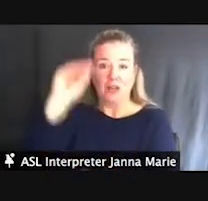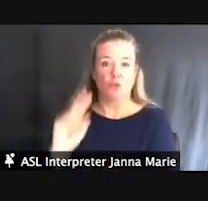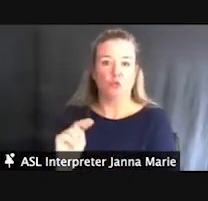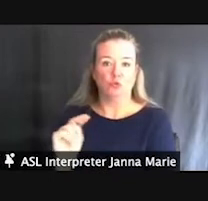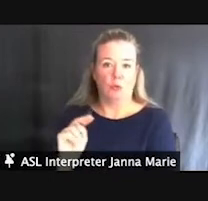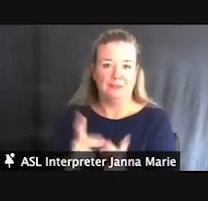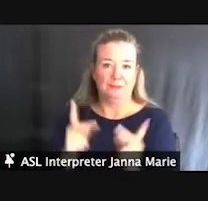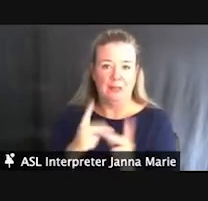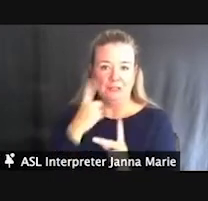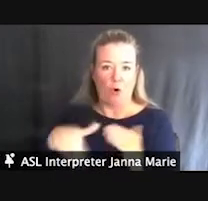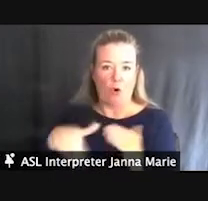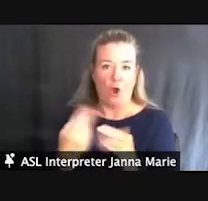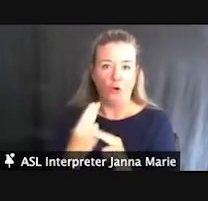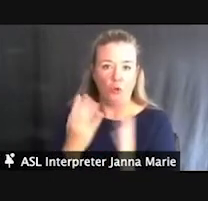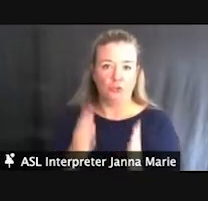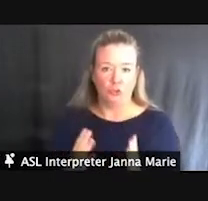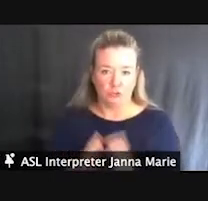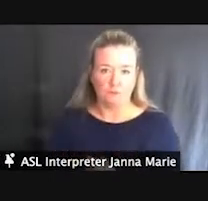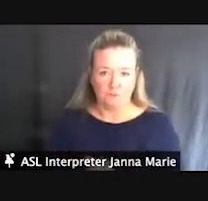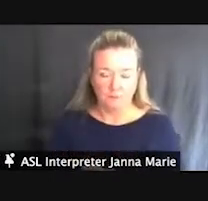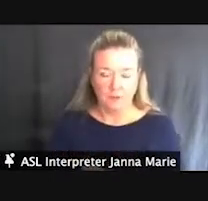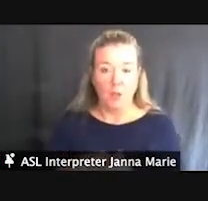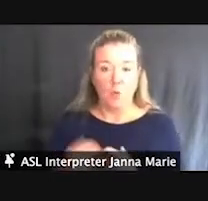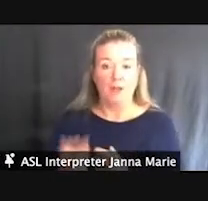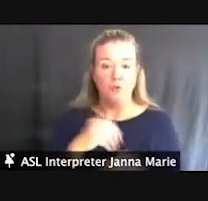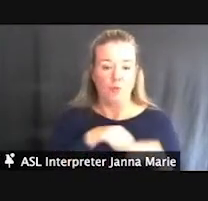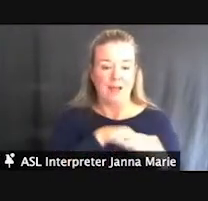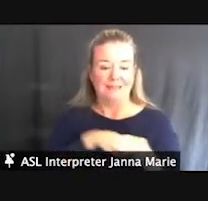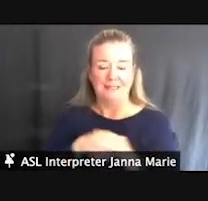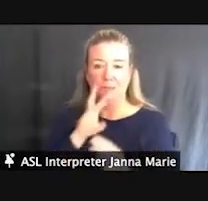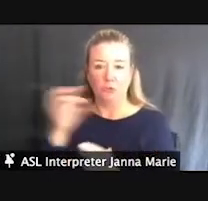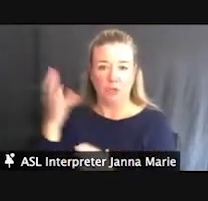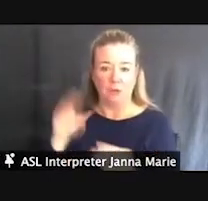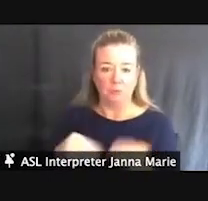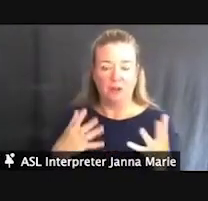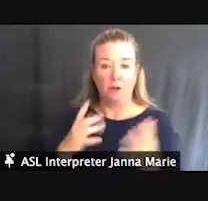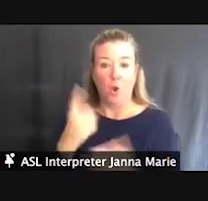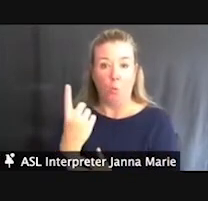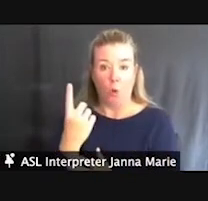In addition to that, we have two accessible showers provided where actually only one is required. We went to two.